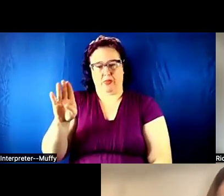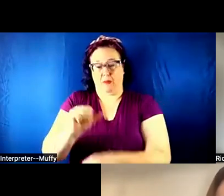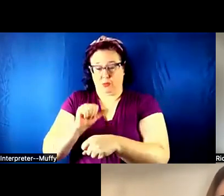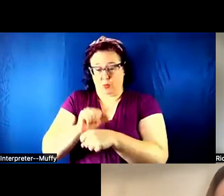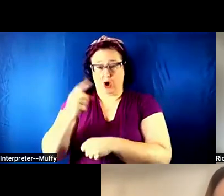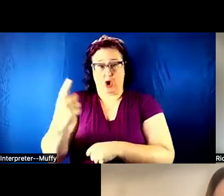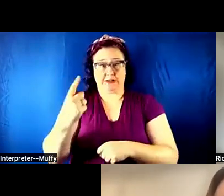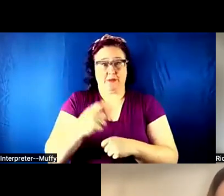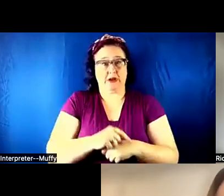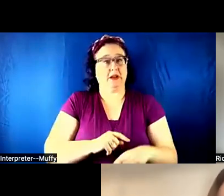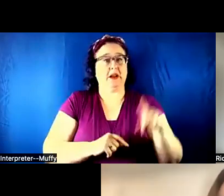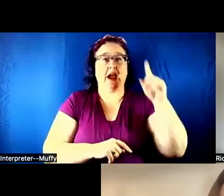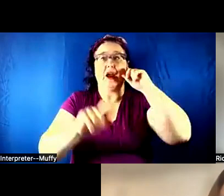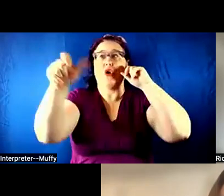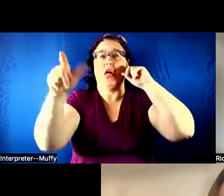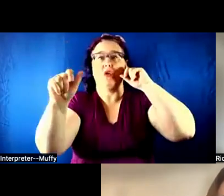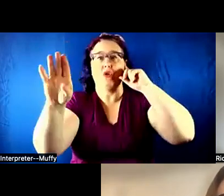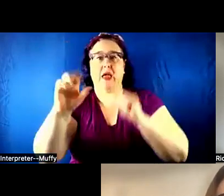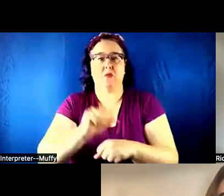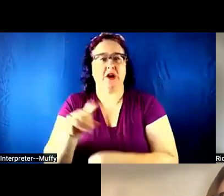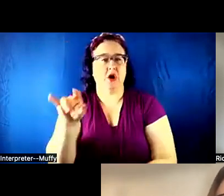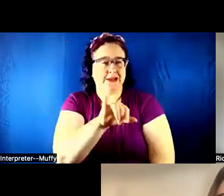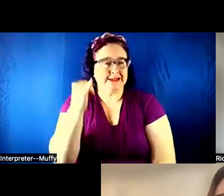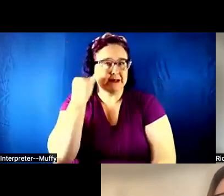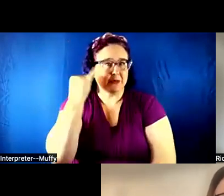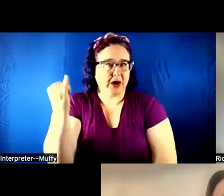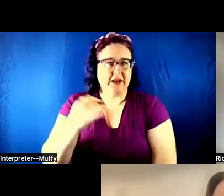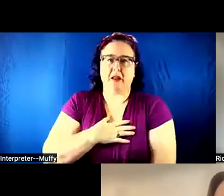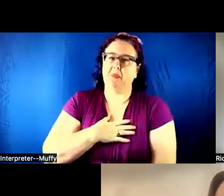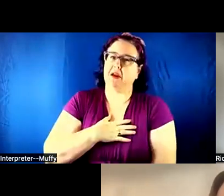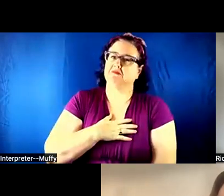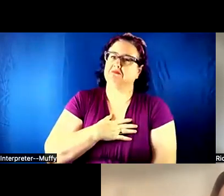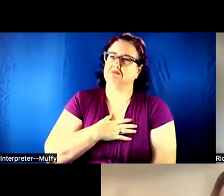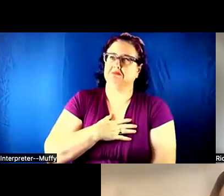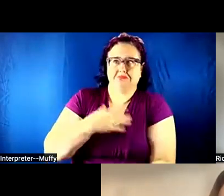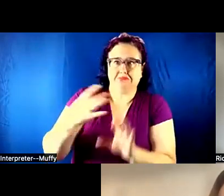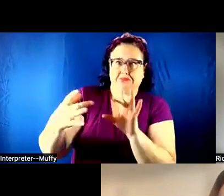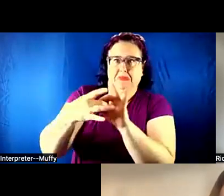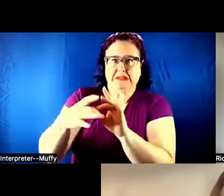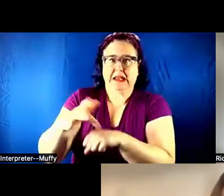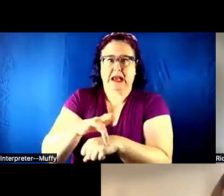another lab working on a similar idea it is good to connect early on so you are not approaching